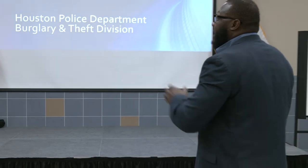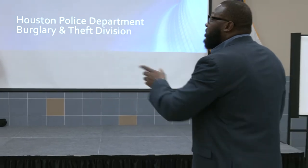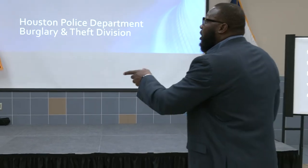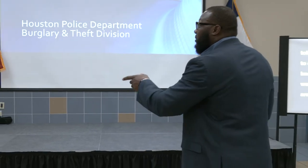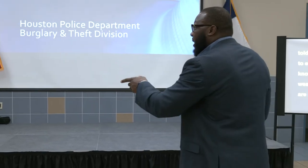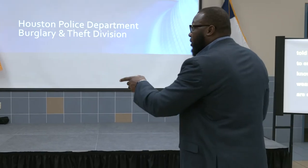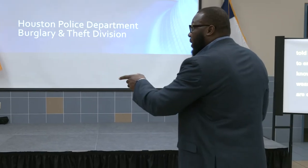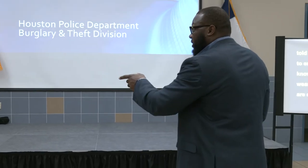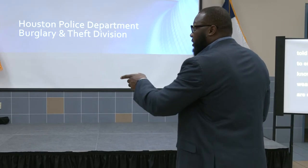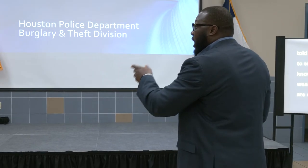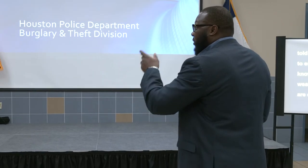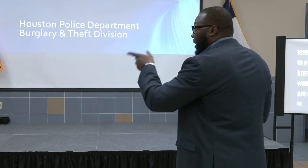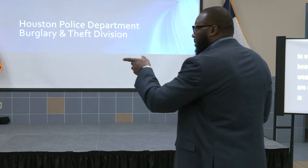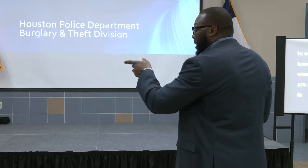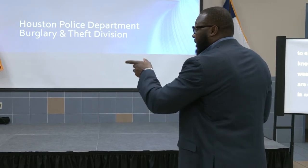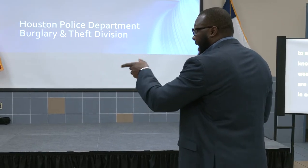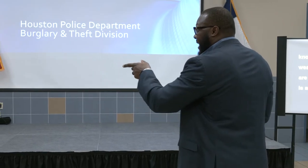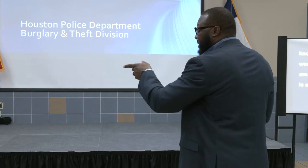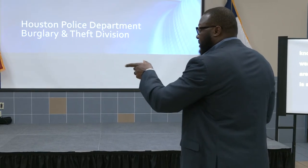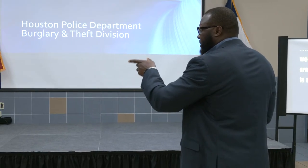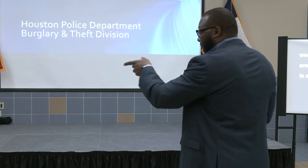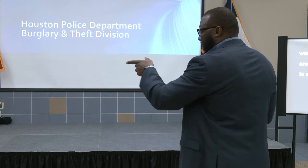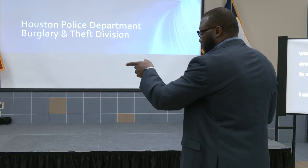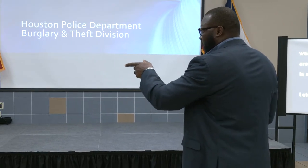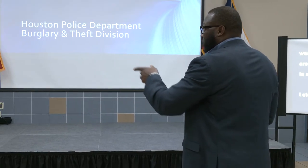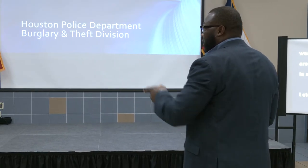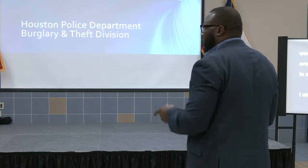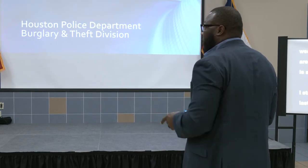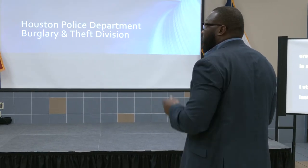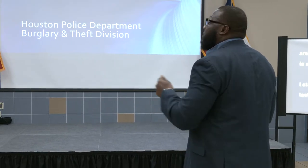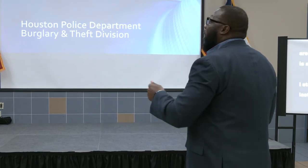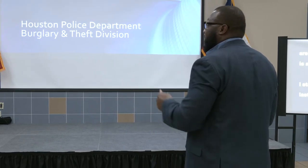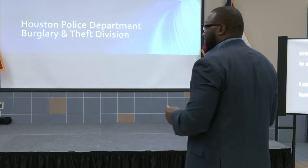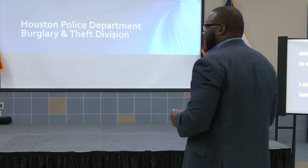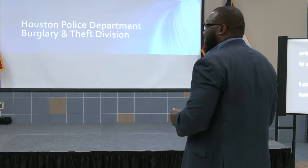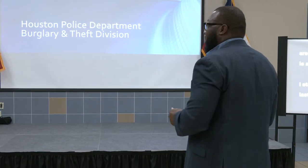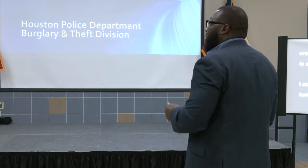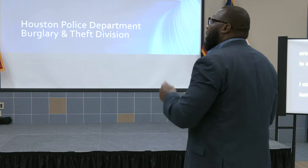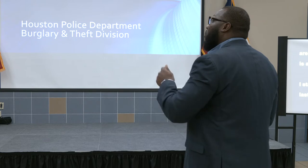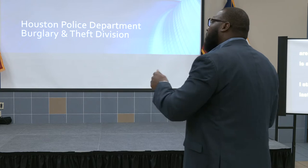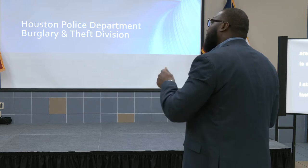I started my question off from my last time I spoke to you off of response times. I want to make